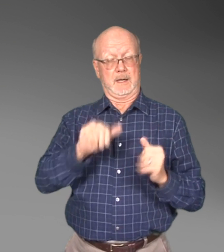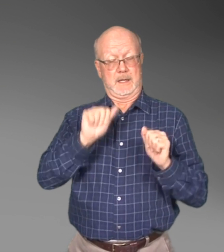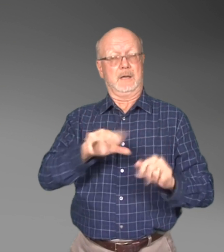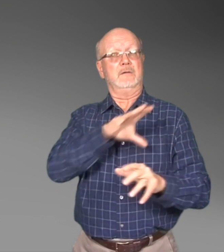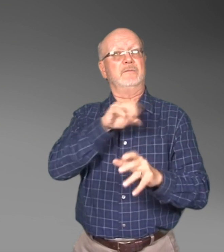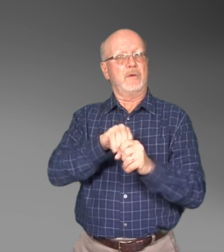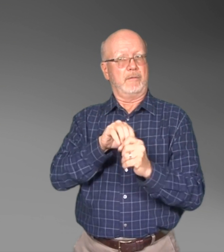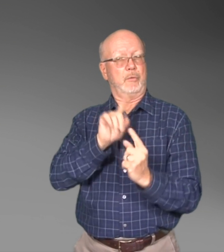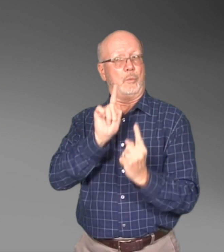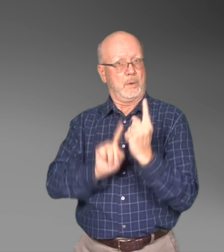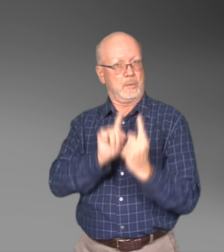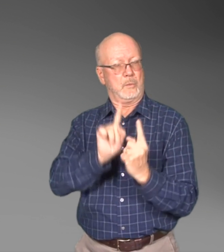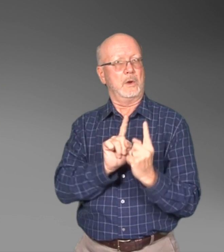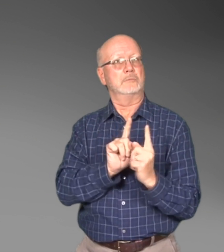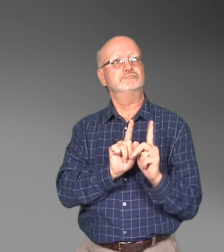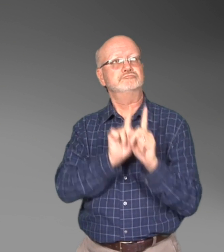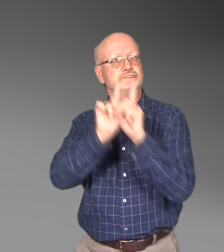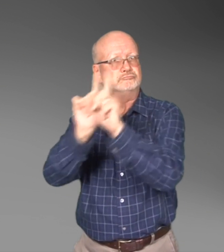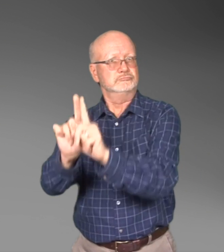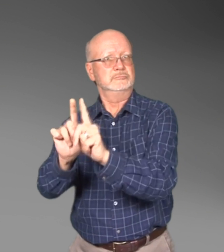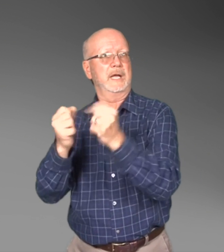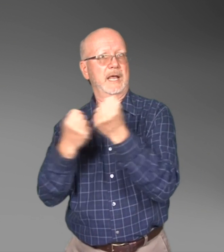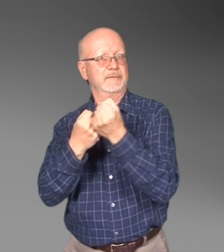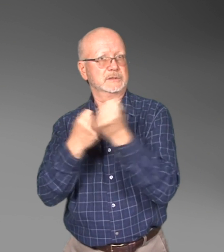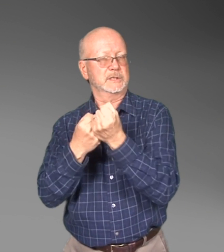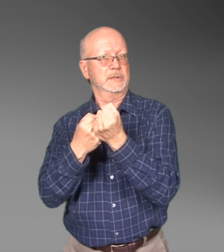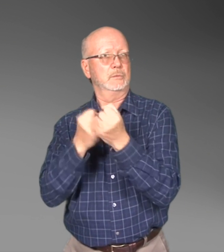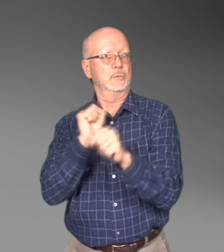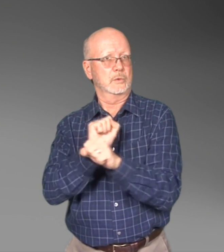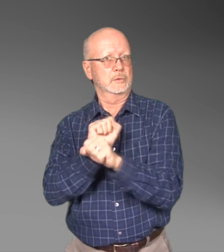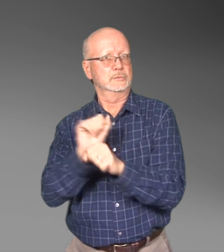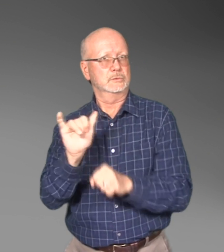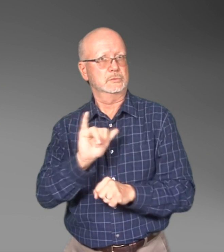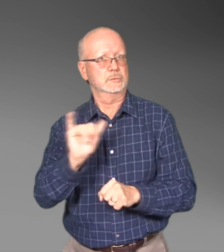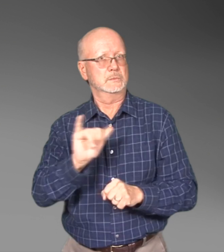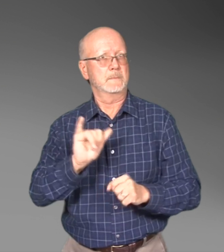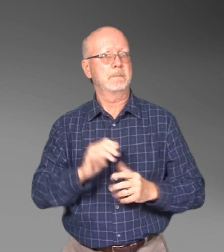This may involve one‑on‑one advocacy.